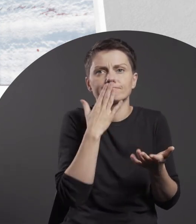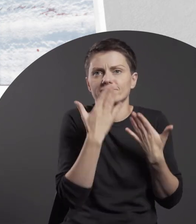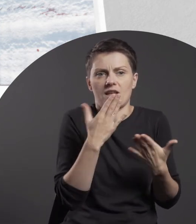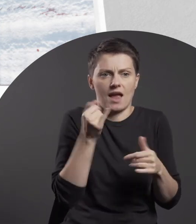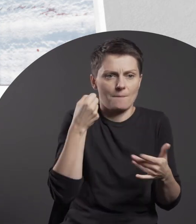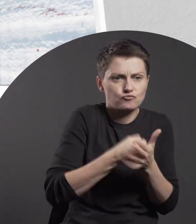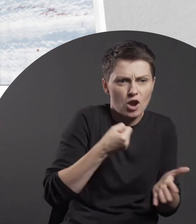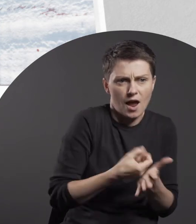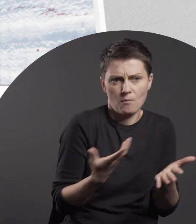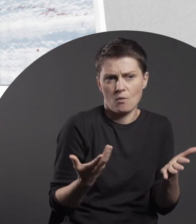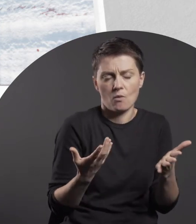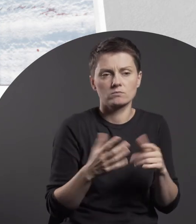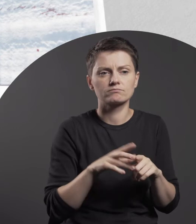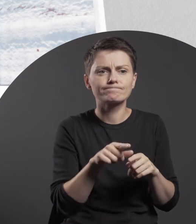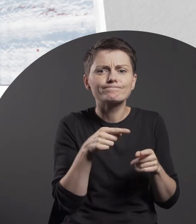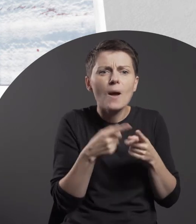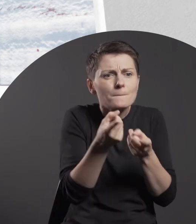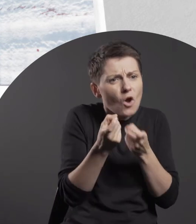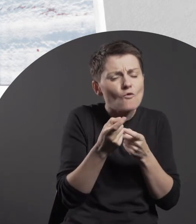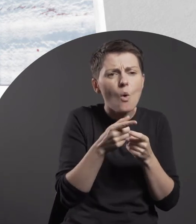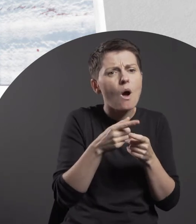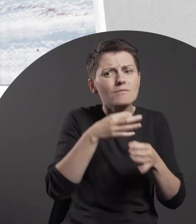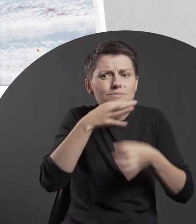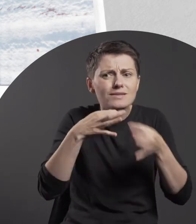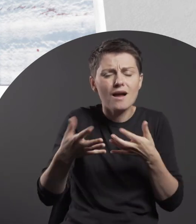and as such they evoke a crime scene. They pose provoking questions: what has happened?